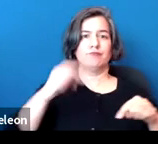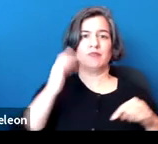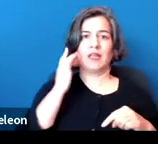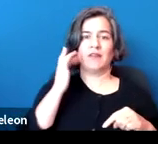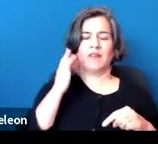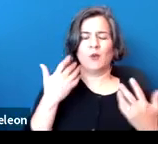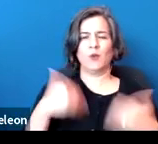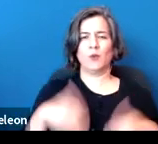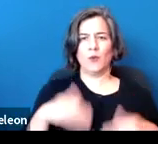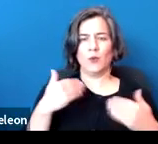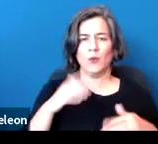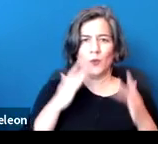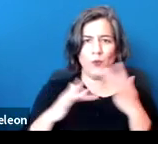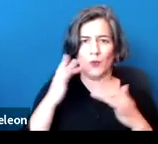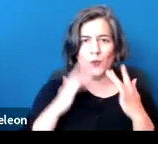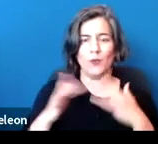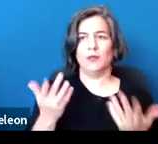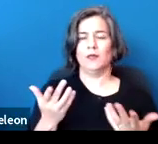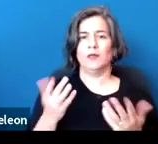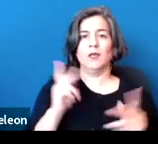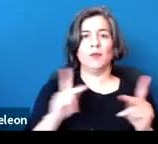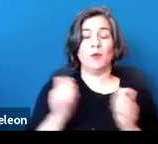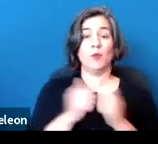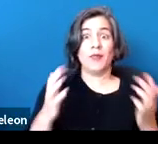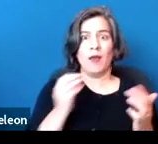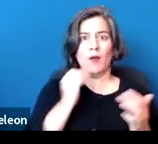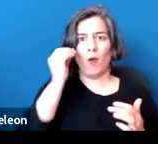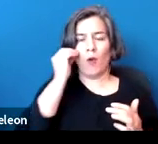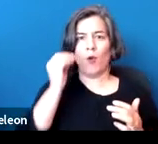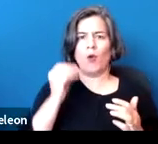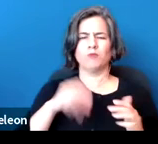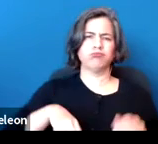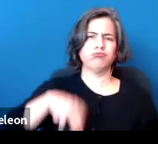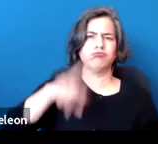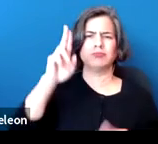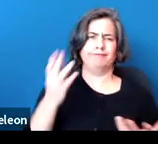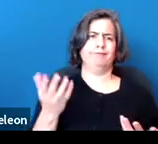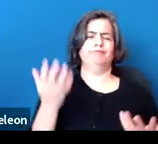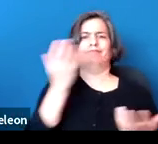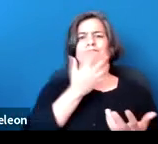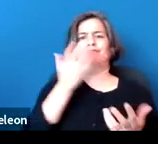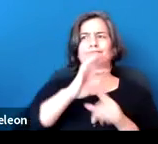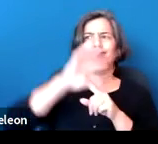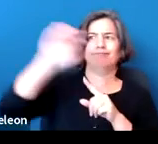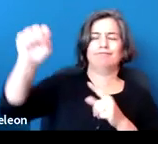and that the homelessness numbers are truly unacceptable, and we continue to work every day